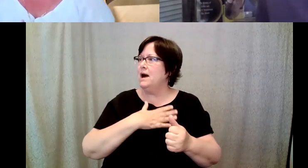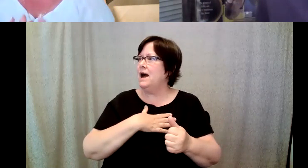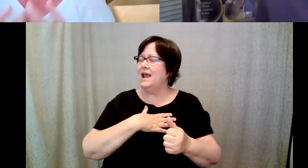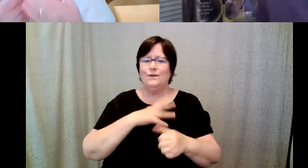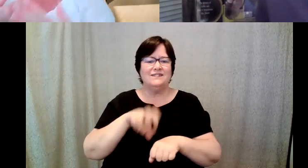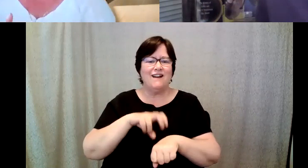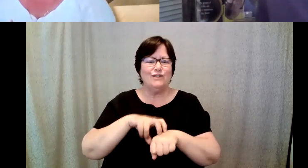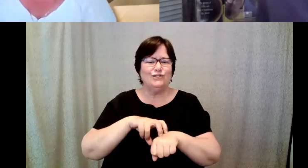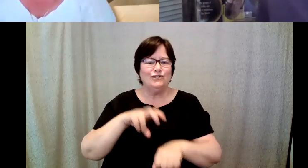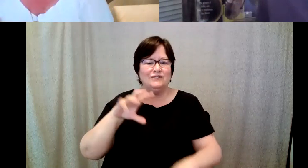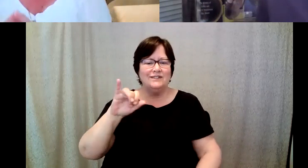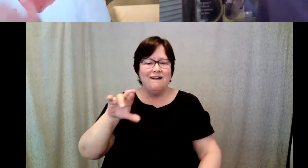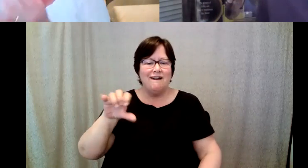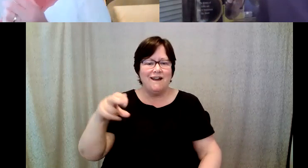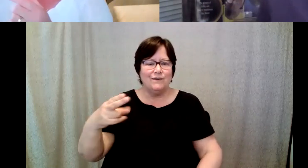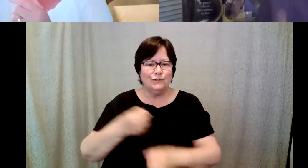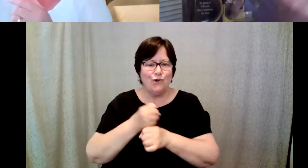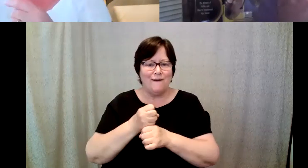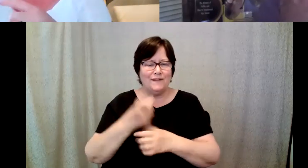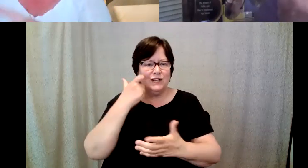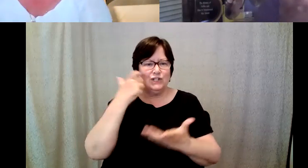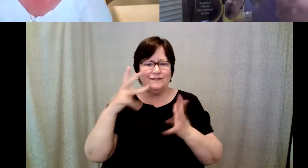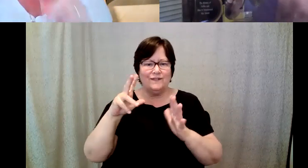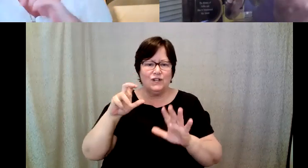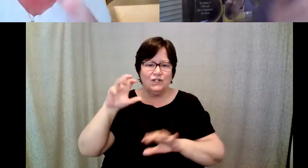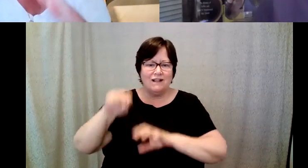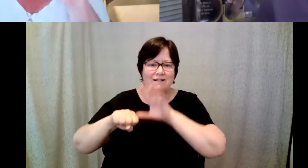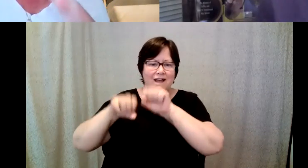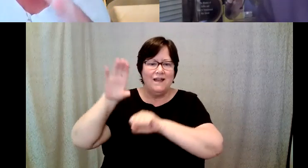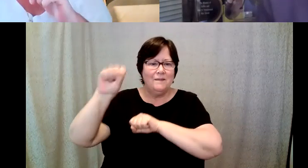coffee after I just finished climbing the belfry and bruised Belgium.